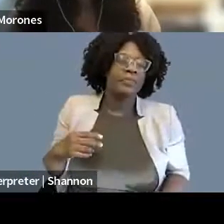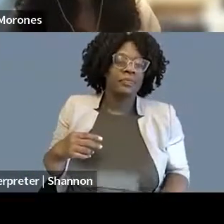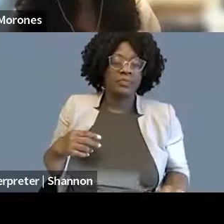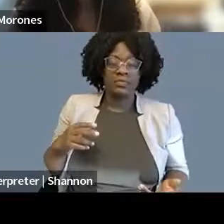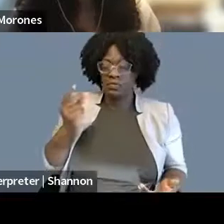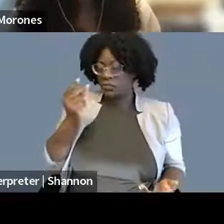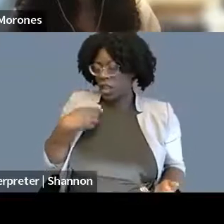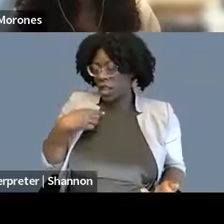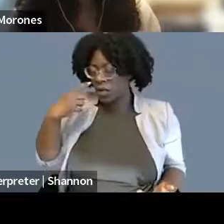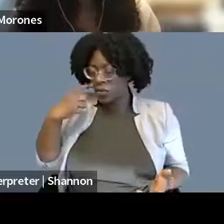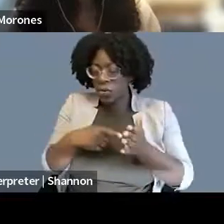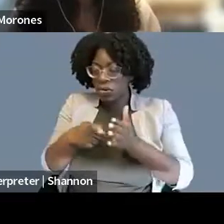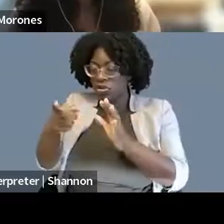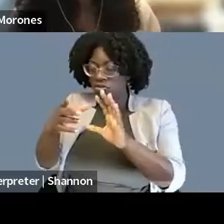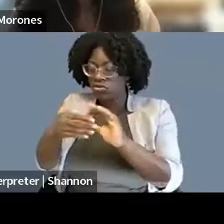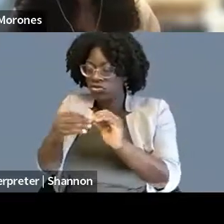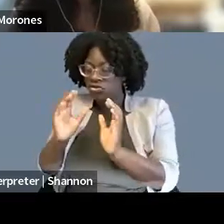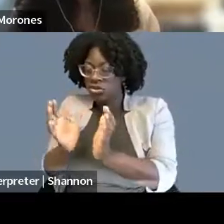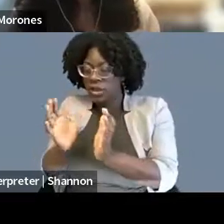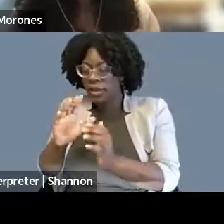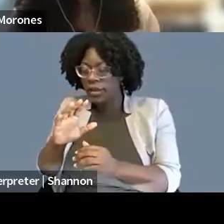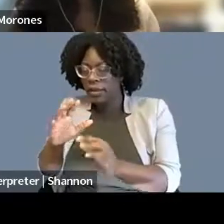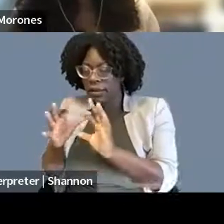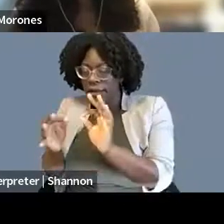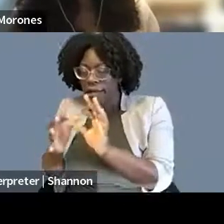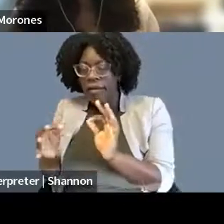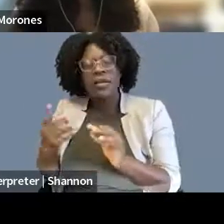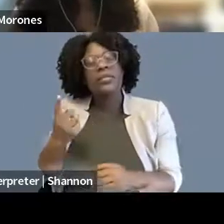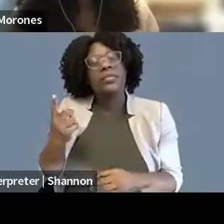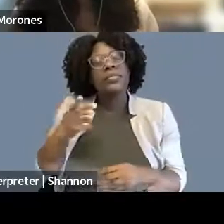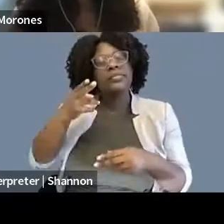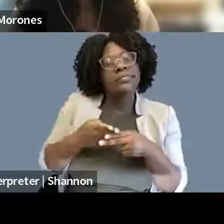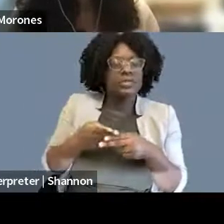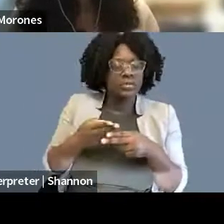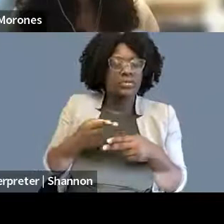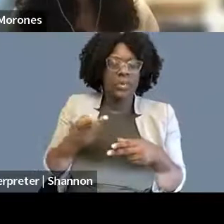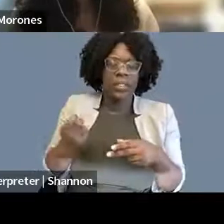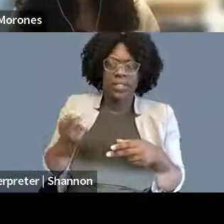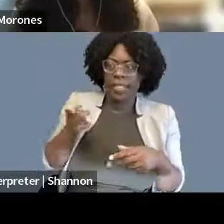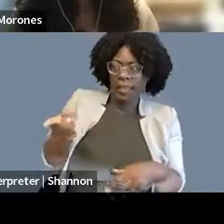about someone being sort of conflicted or hesitant to do this sort of work because some